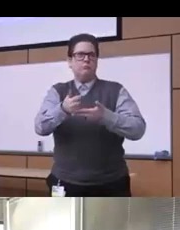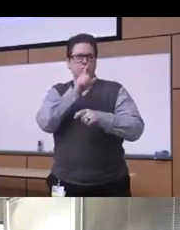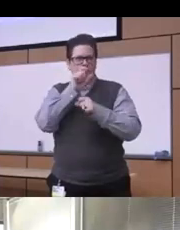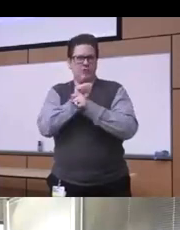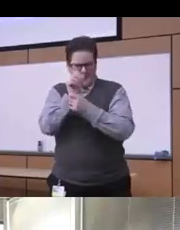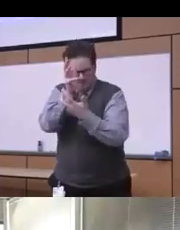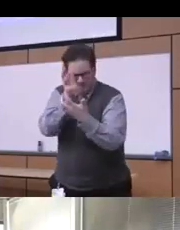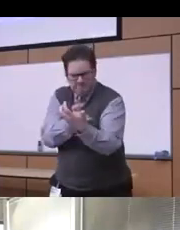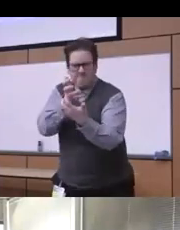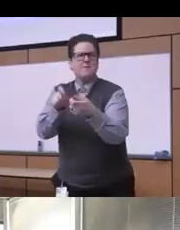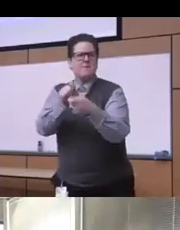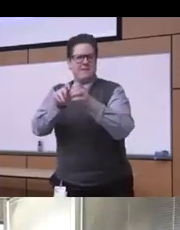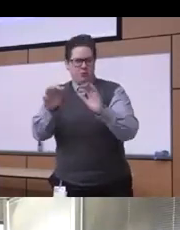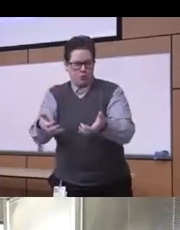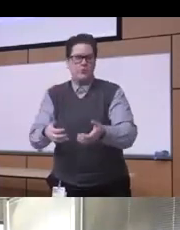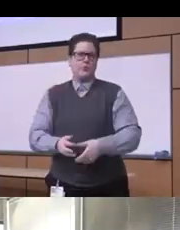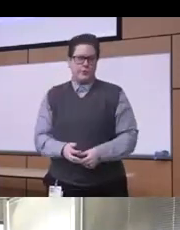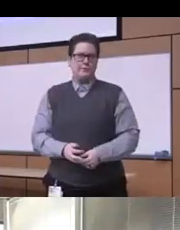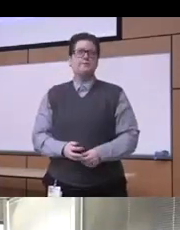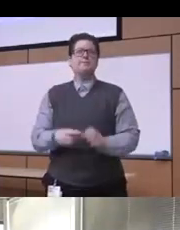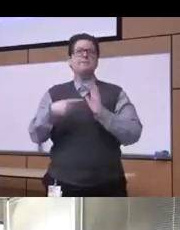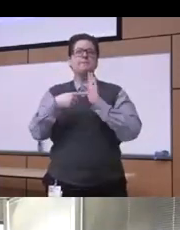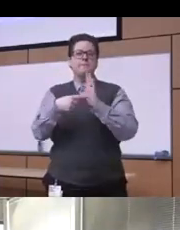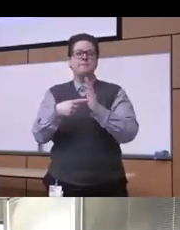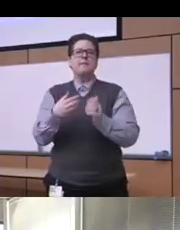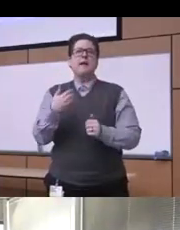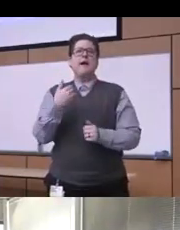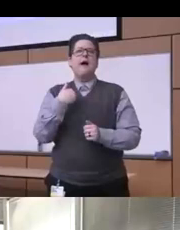you know and like for example there's a combination of the motivation to the